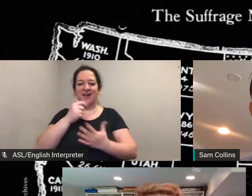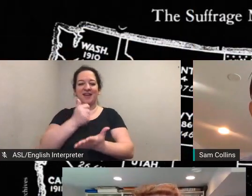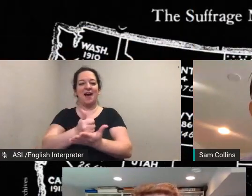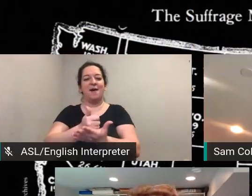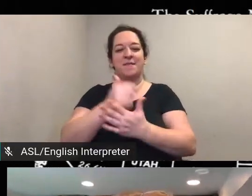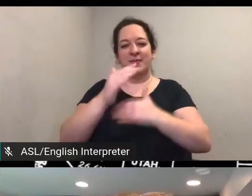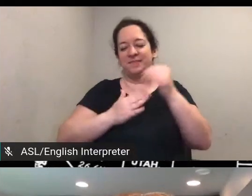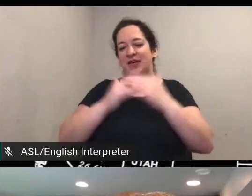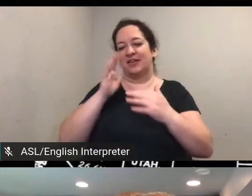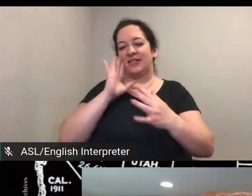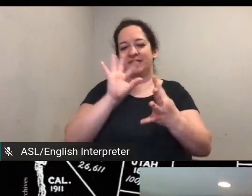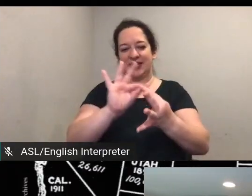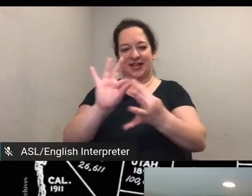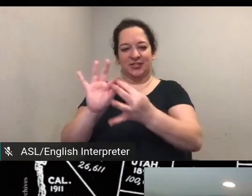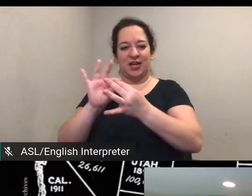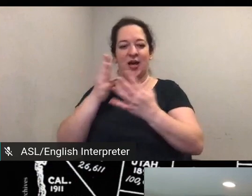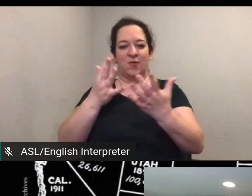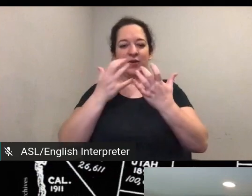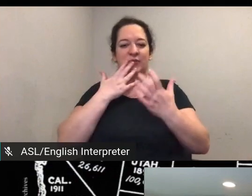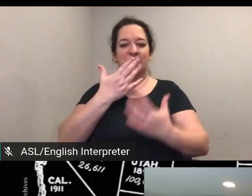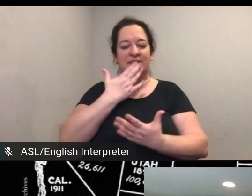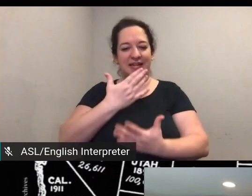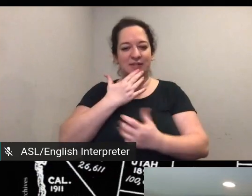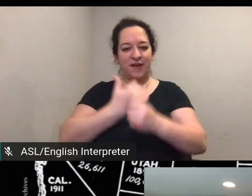also want to thank everybody who's contributed online